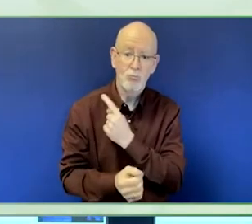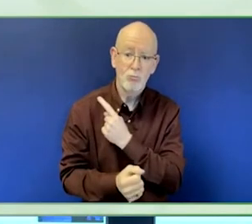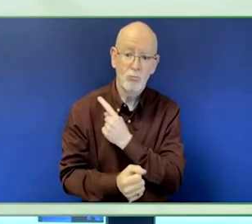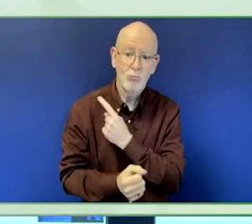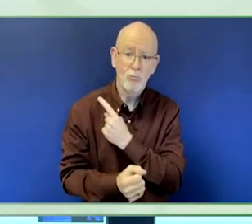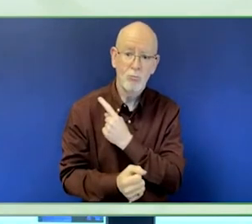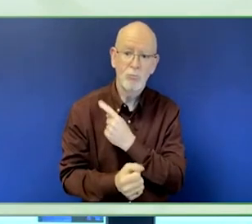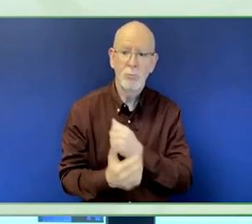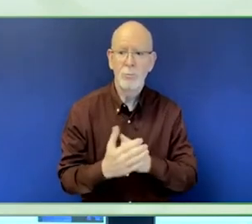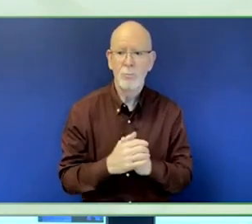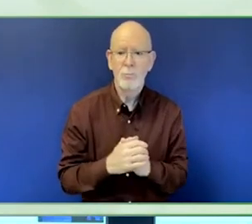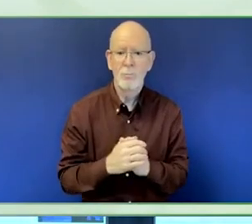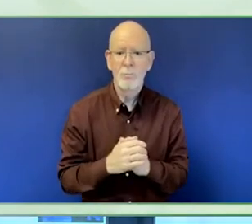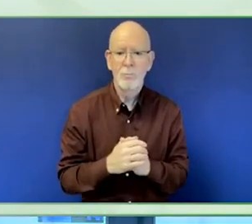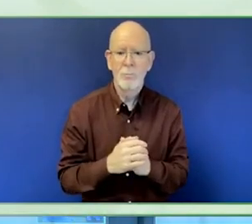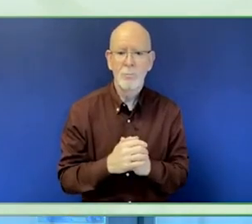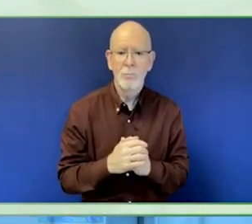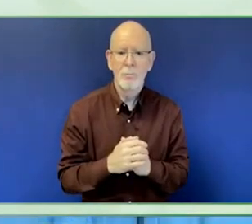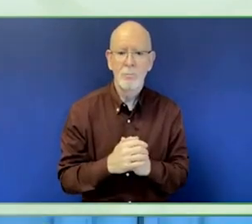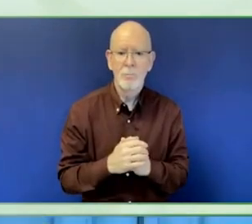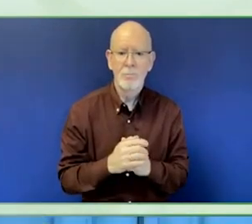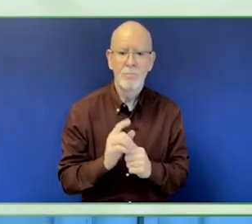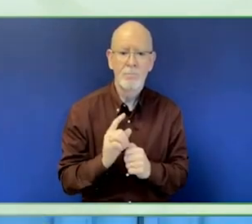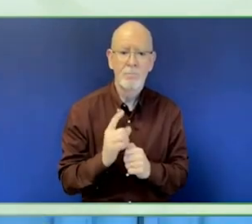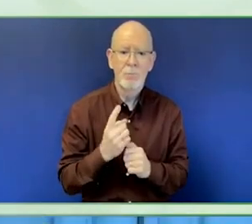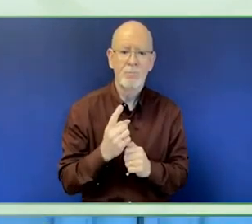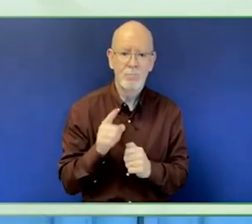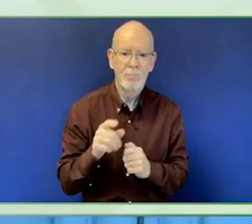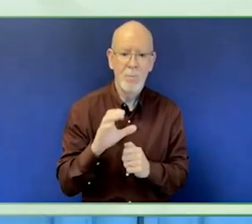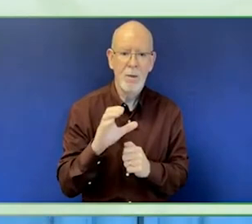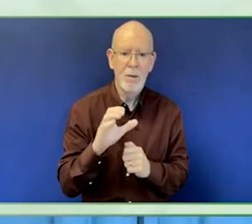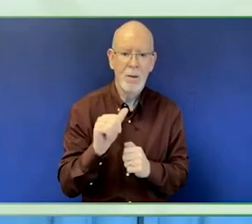at afford to support inclusion at The Ford Foundation, I'm a